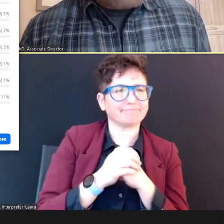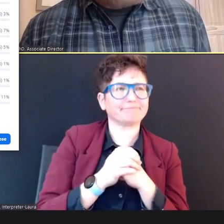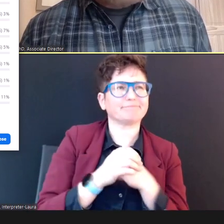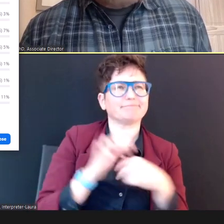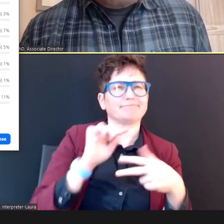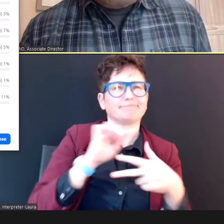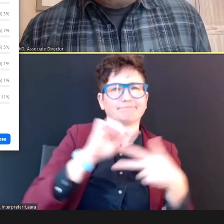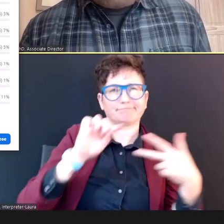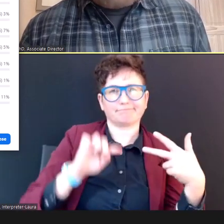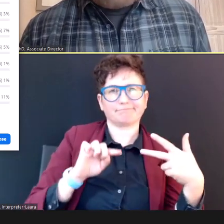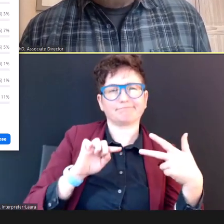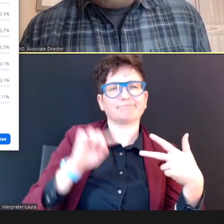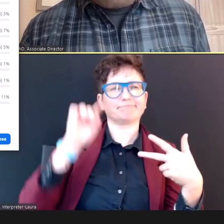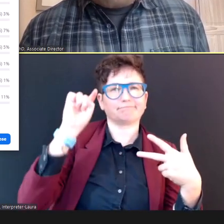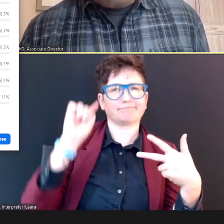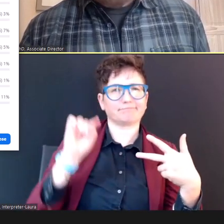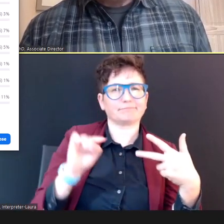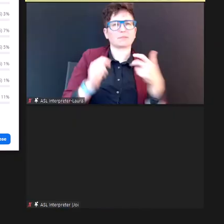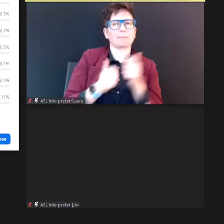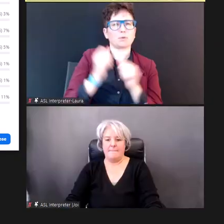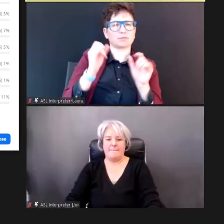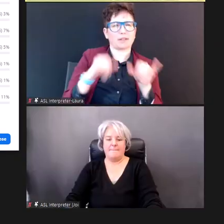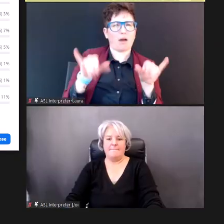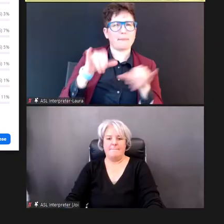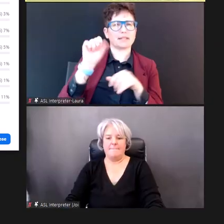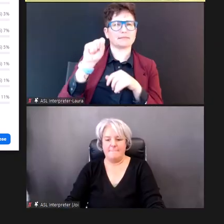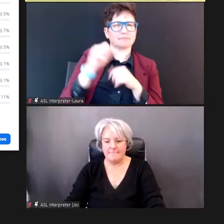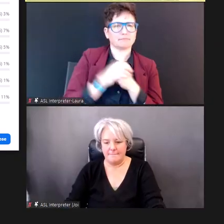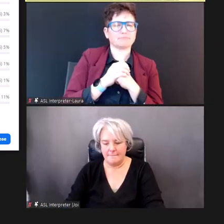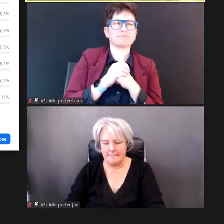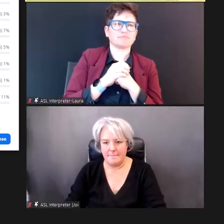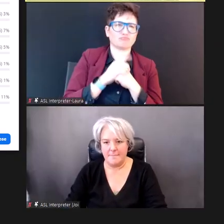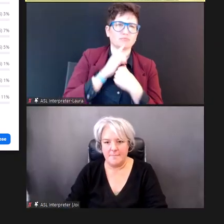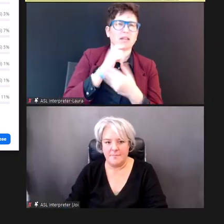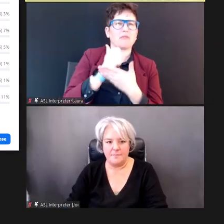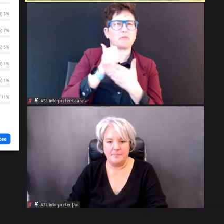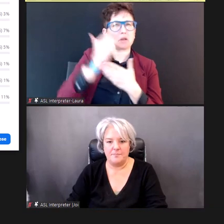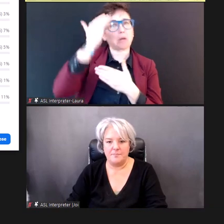Okay, that's really helpful to know, All right, now -- let's ask one